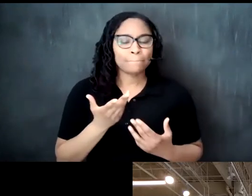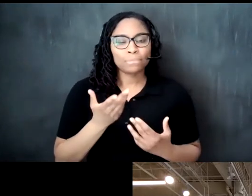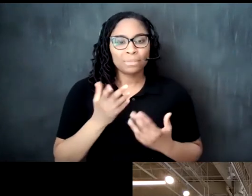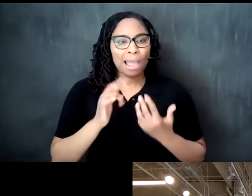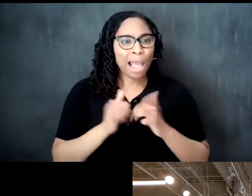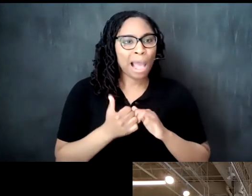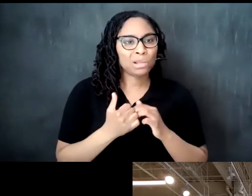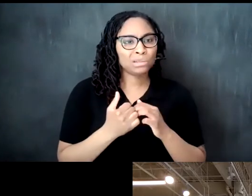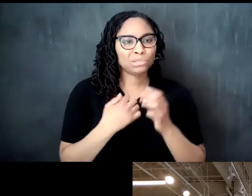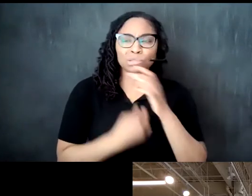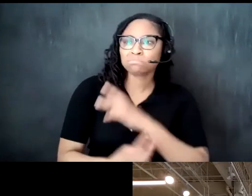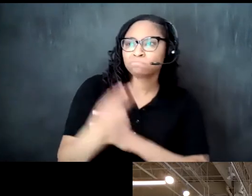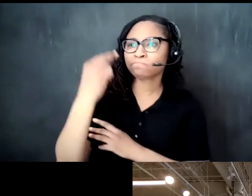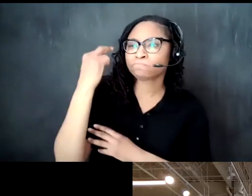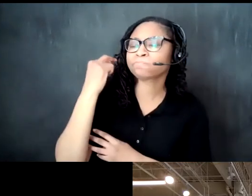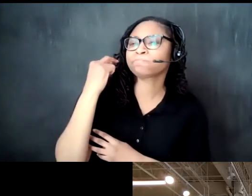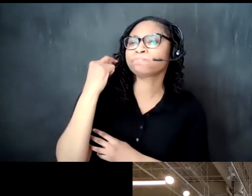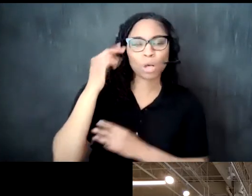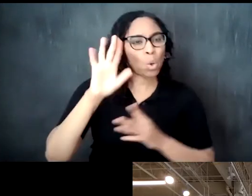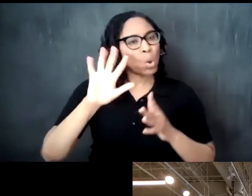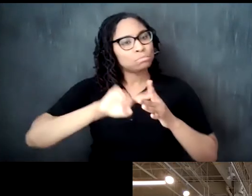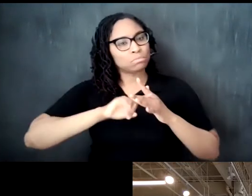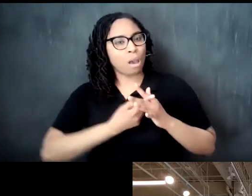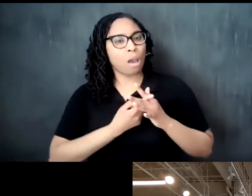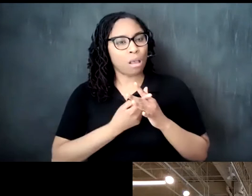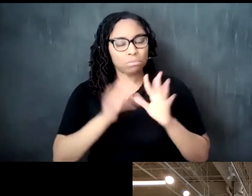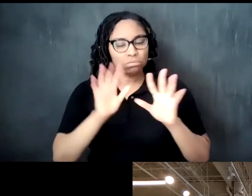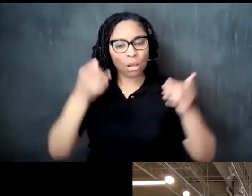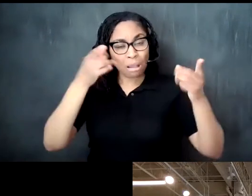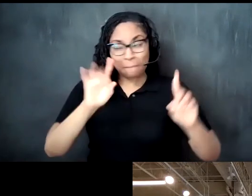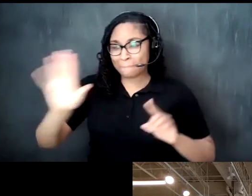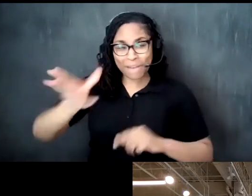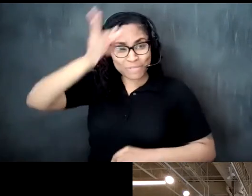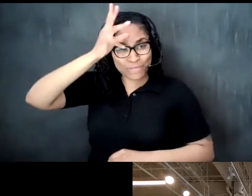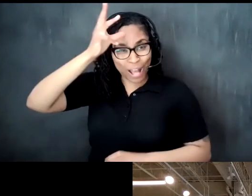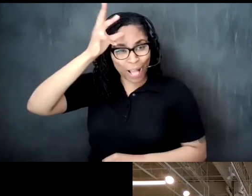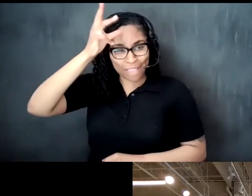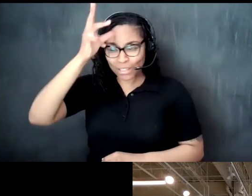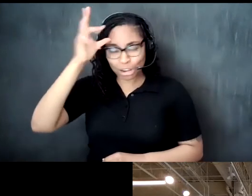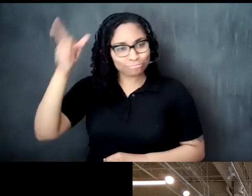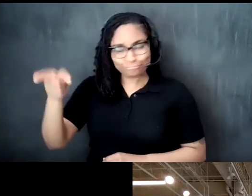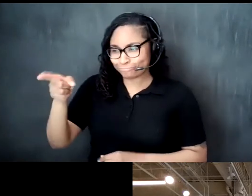to start the day i used to watch him a lot when he drank tea you know the process of forming it